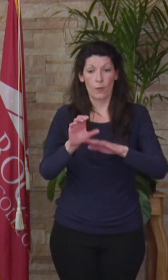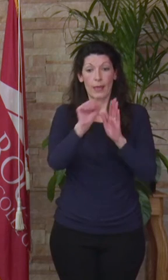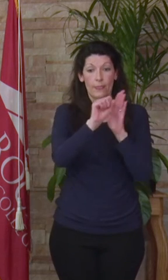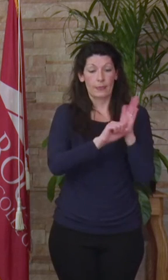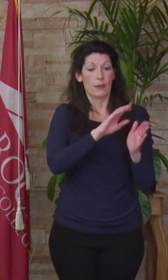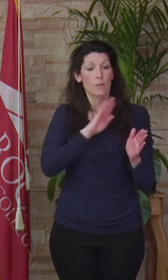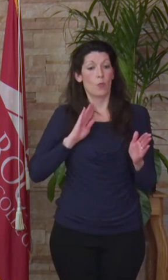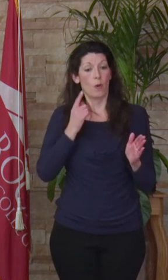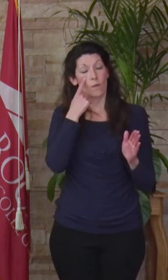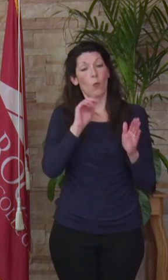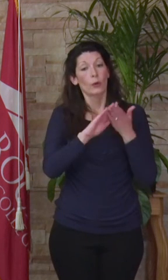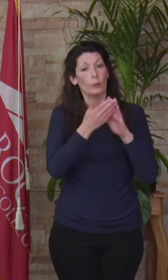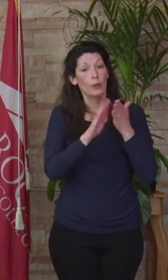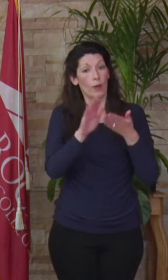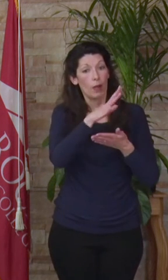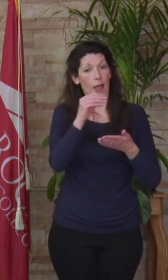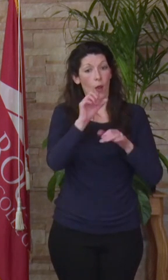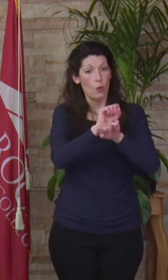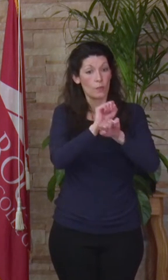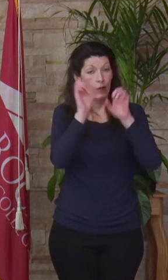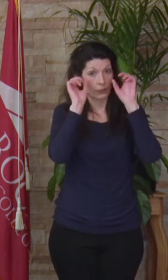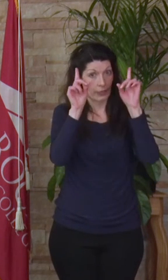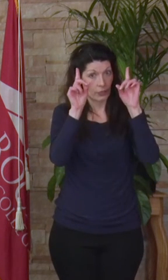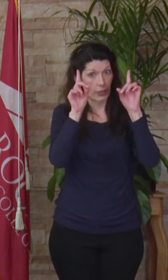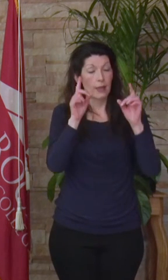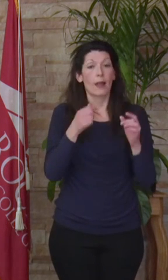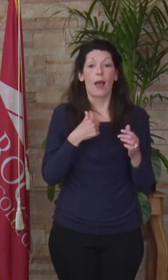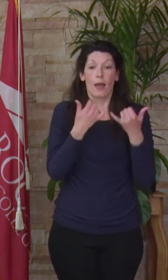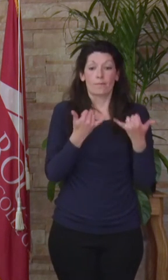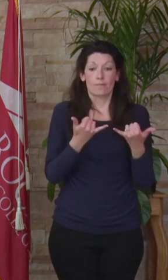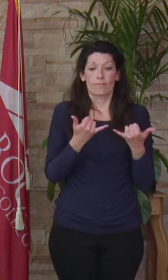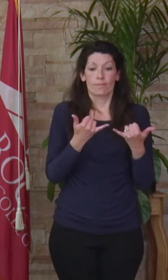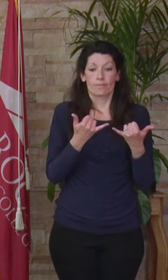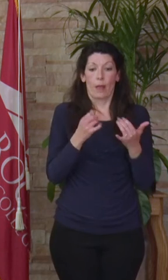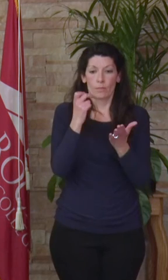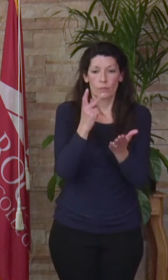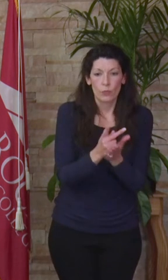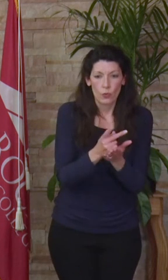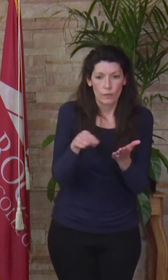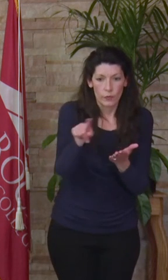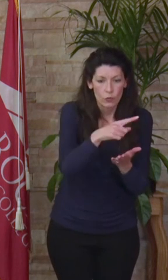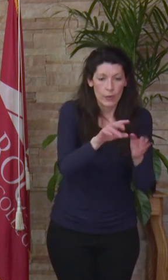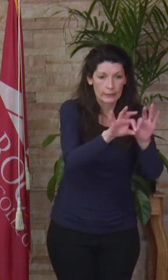for Community Colleges and Occupational Education. I hereby confer upon you the degree or certificate